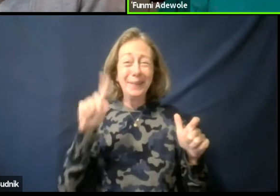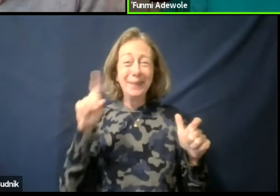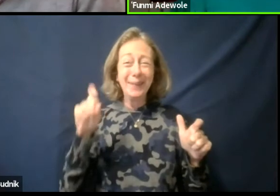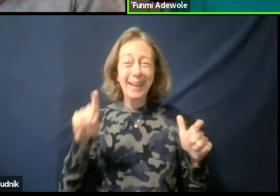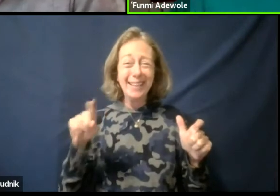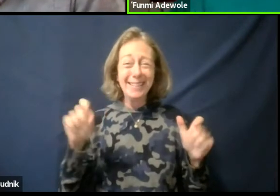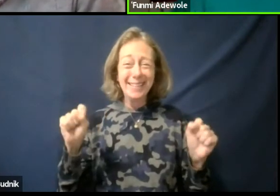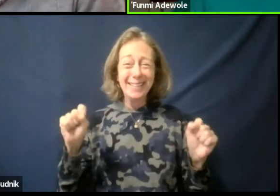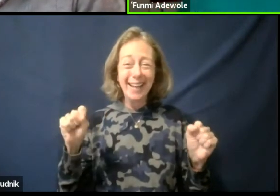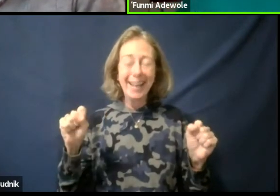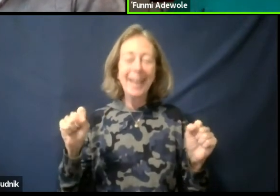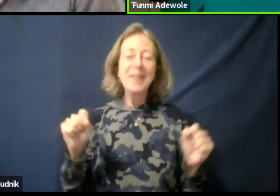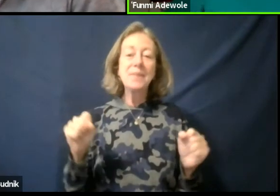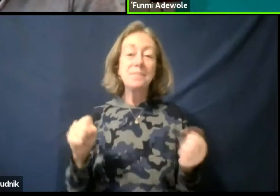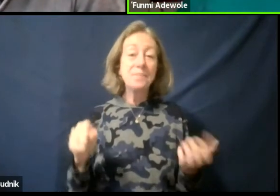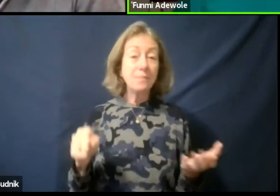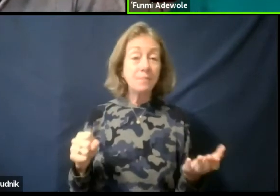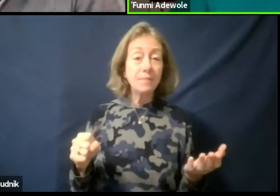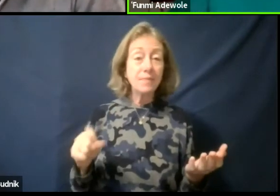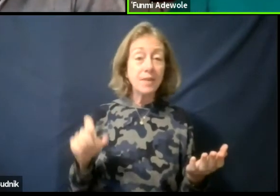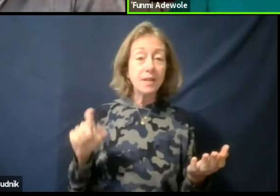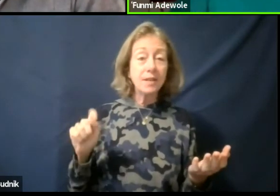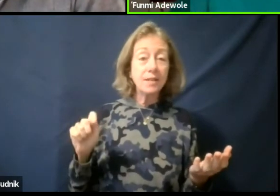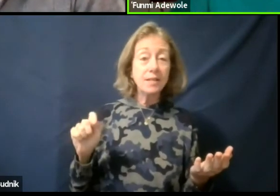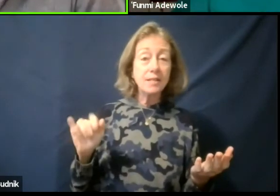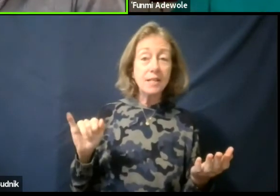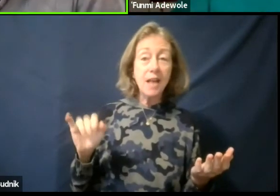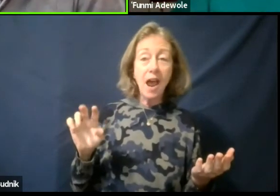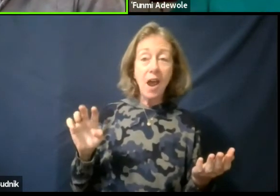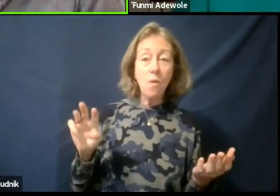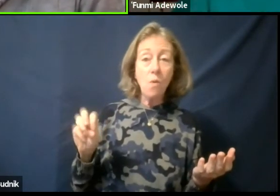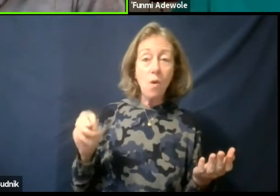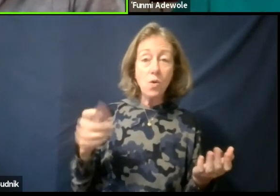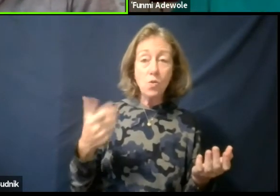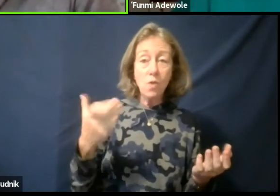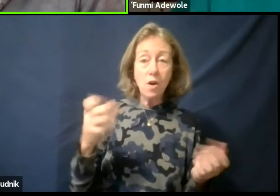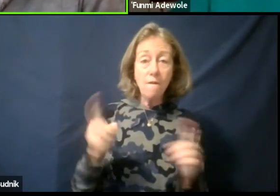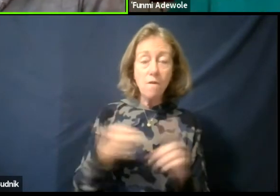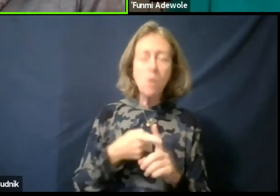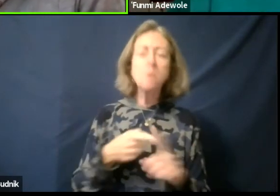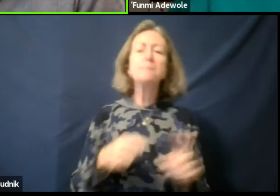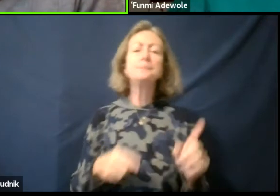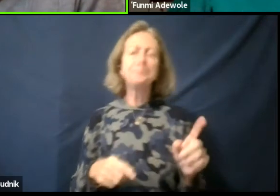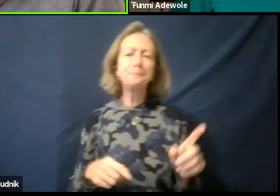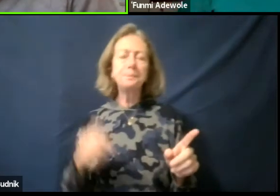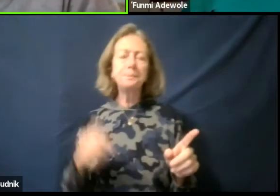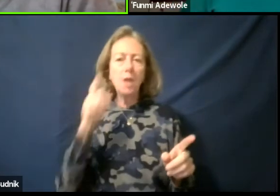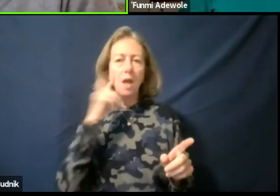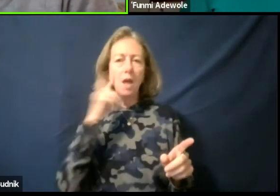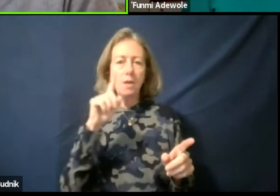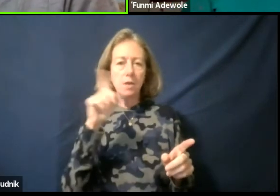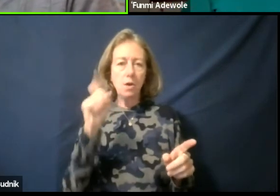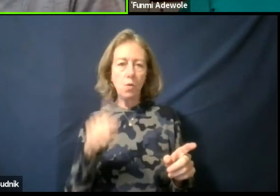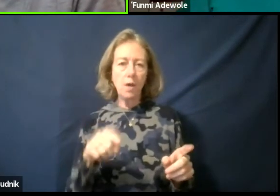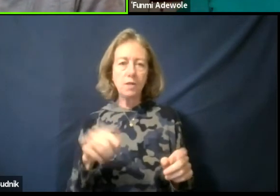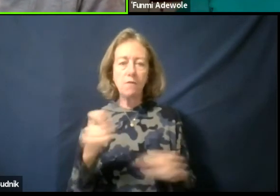I don't know if Taiwo do you want to go first. I don't mind whatever. Absolutely and I think that the question is not just a dramaturgical lab .